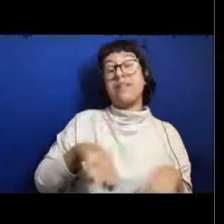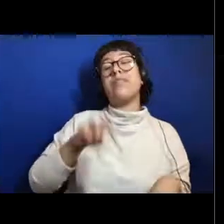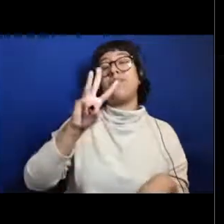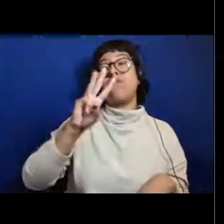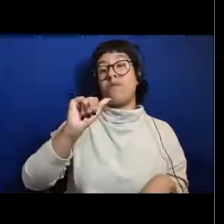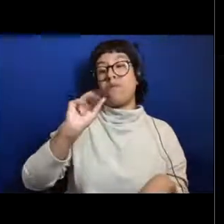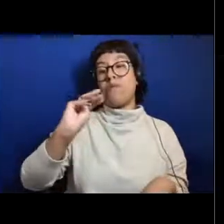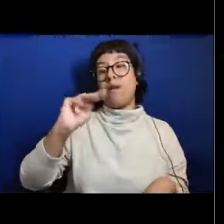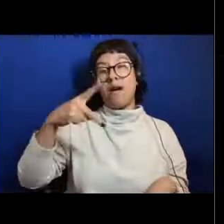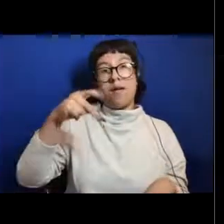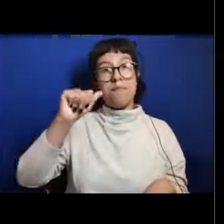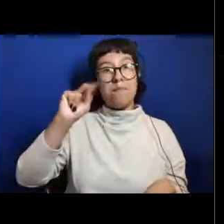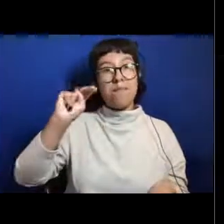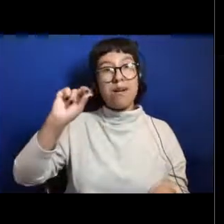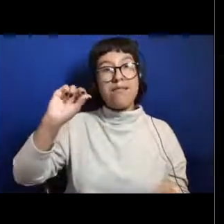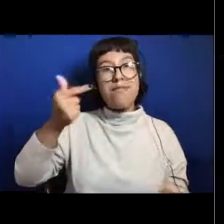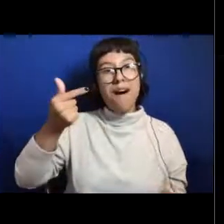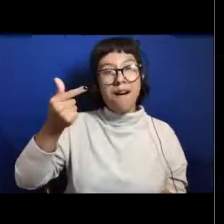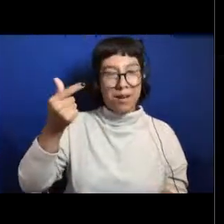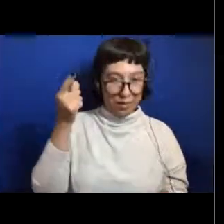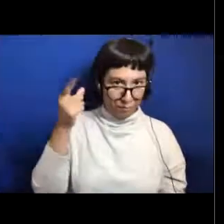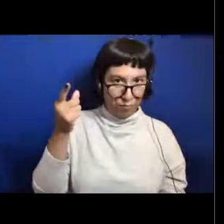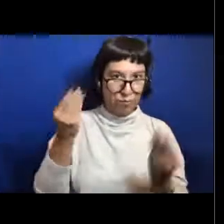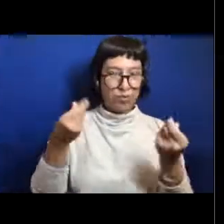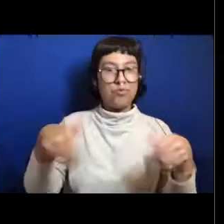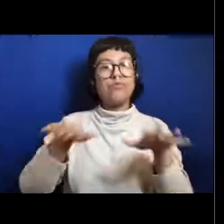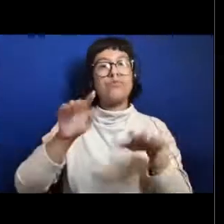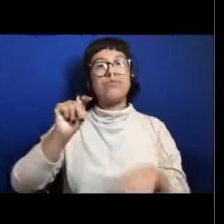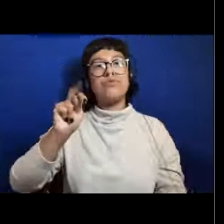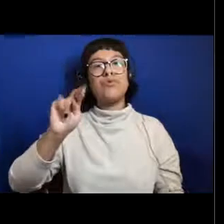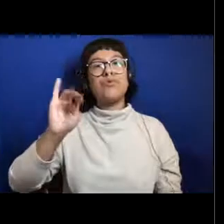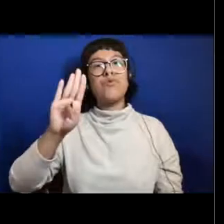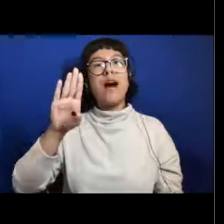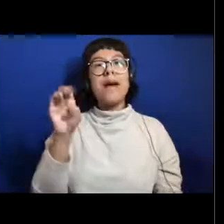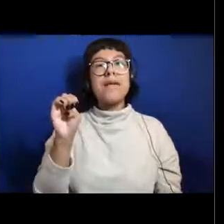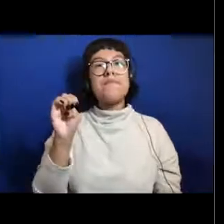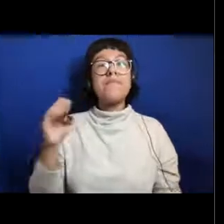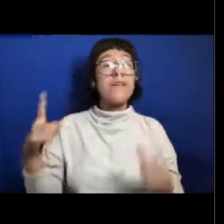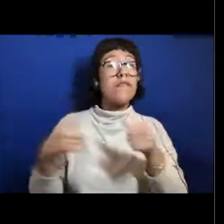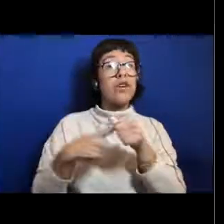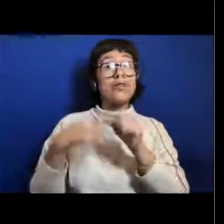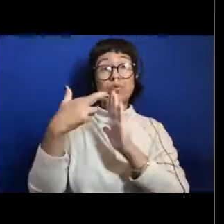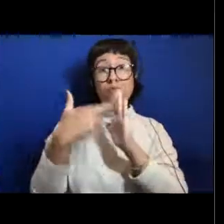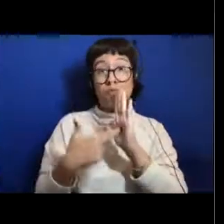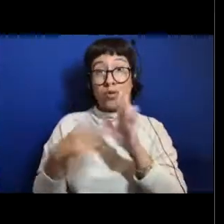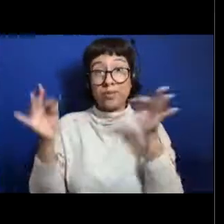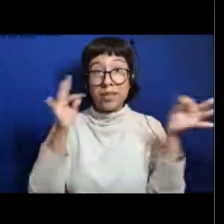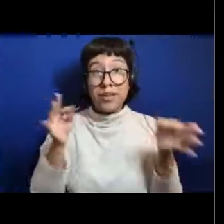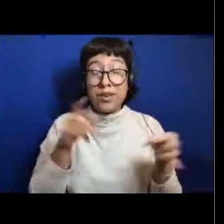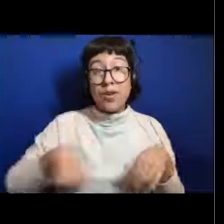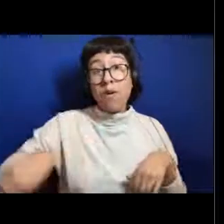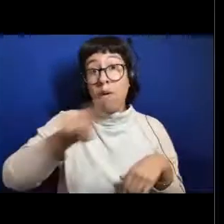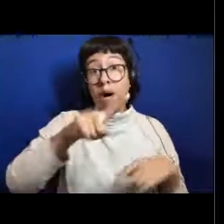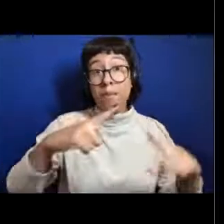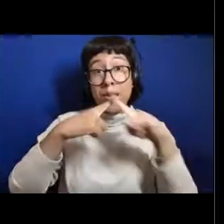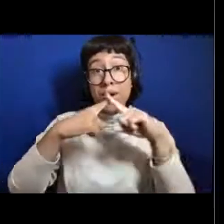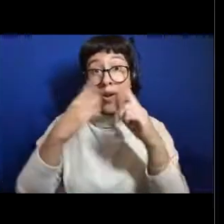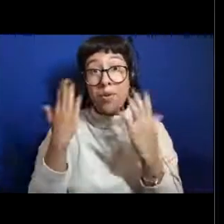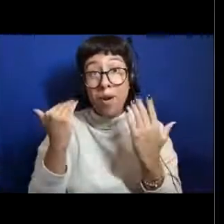and the Wampanoag Tribe of Gay Head Aquinnah. Now just a few guidelines before I hand it over to Kasey. You're all muted because we have a lot of people on the line.